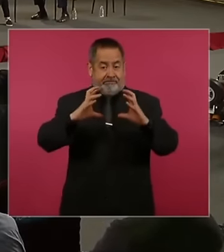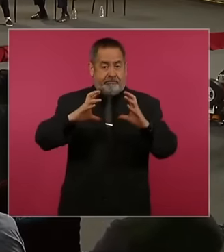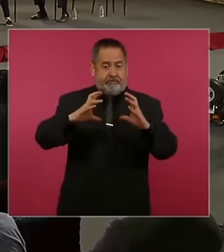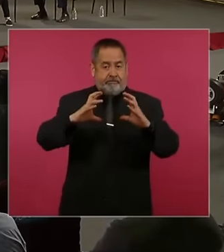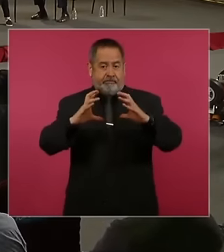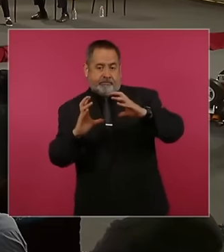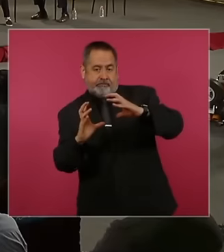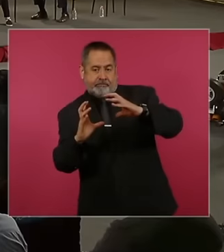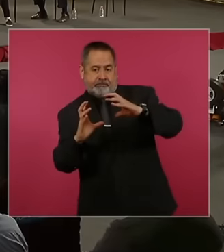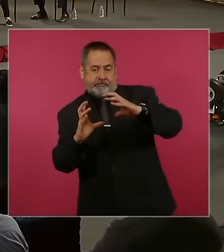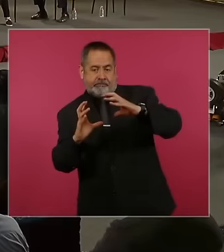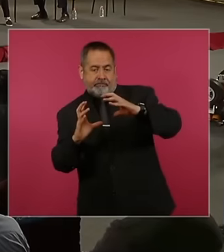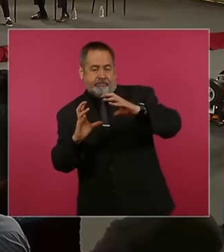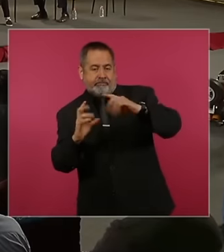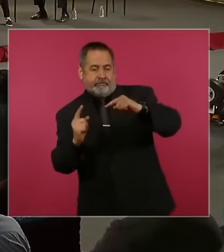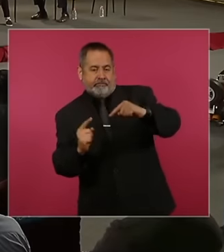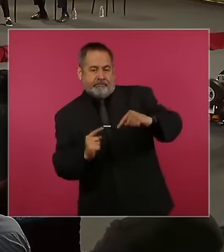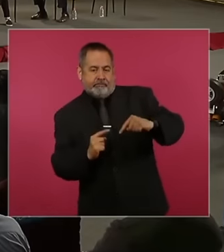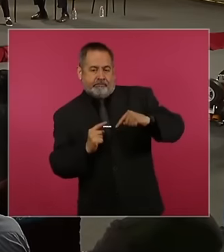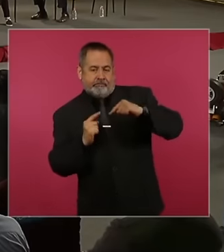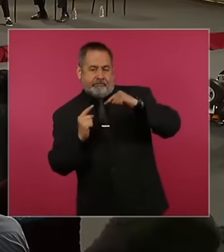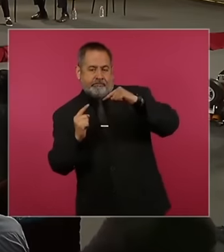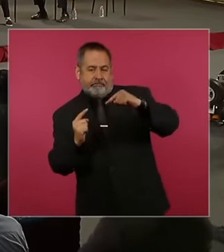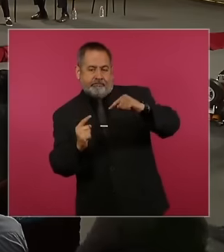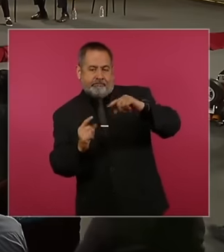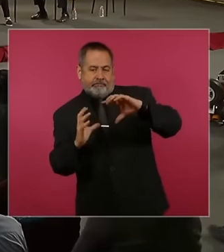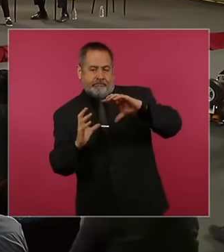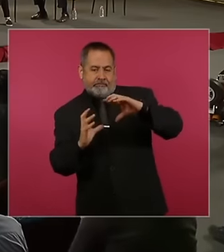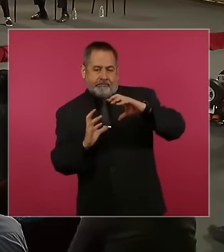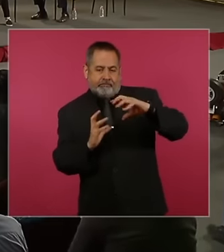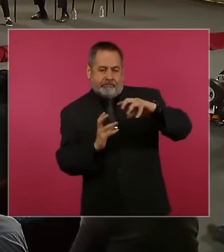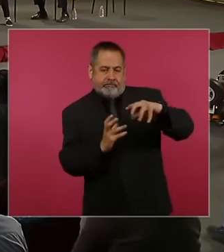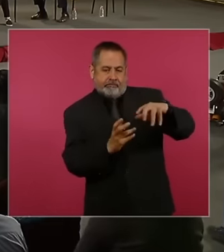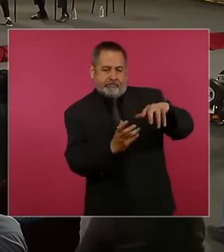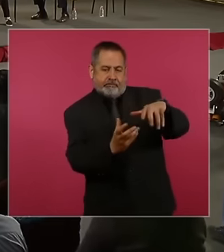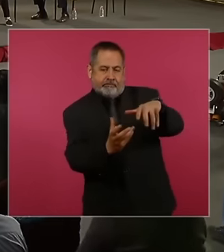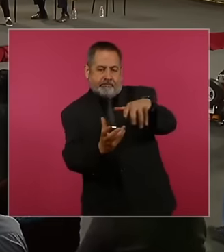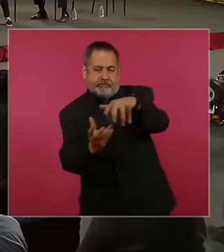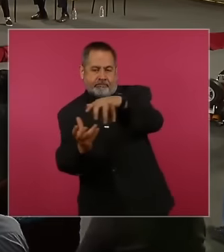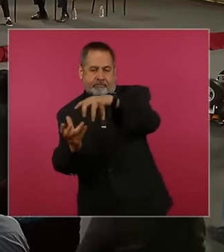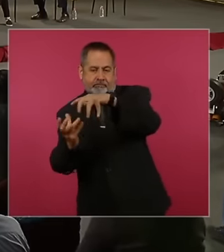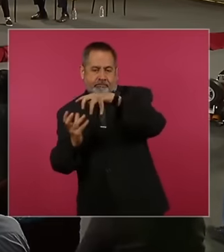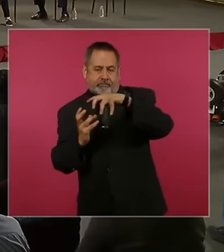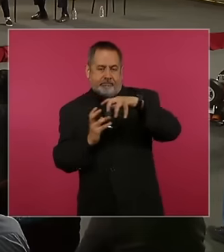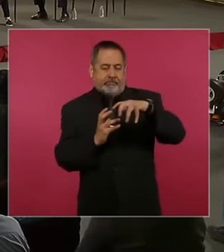and all this in conjunction with the law of universal gravitation and laws of planetary motion,